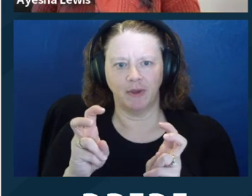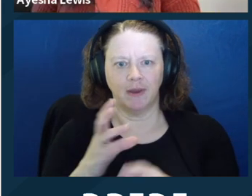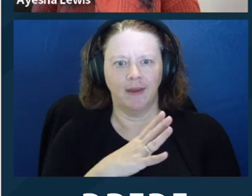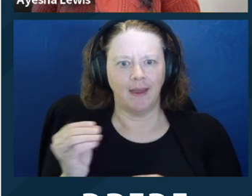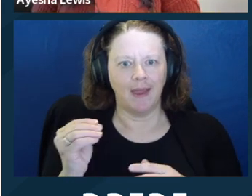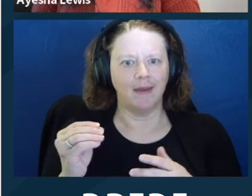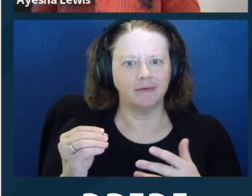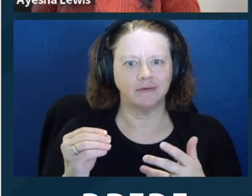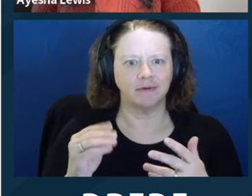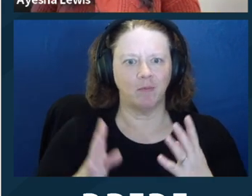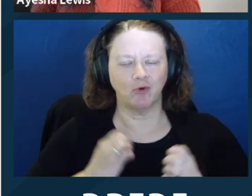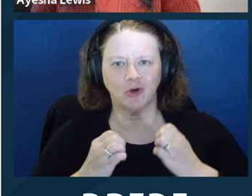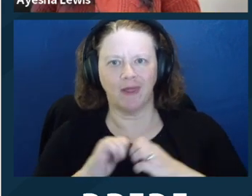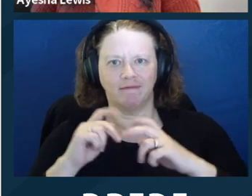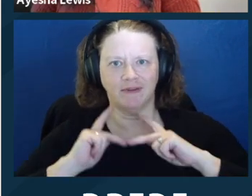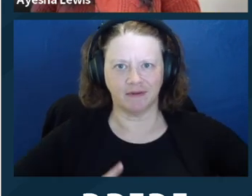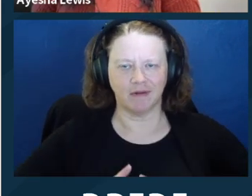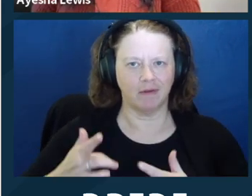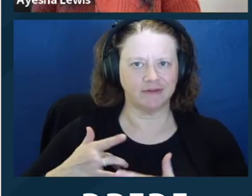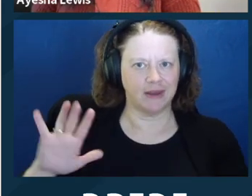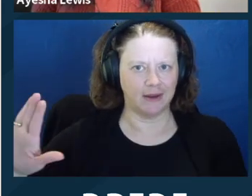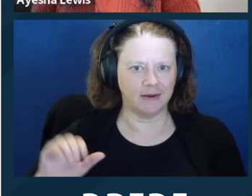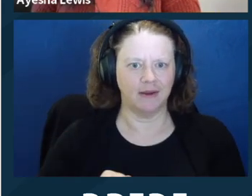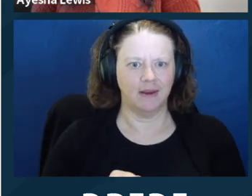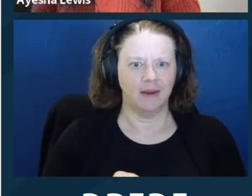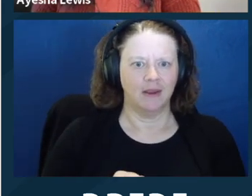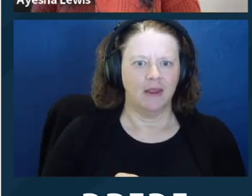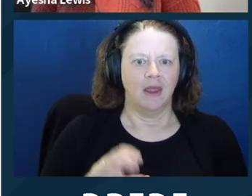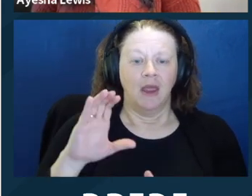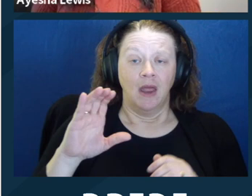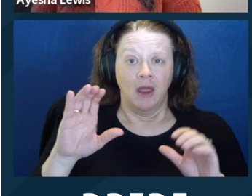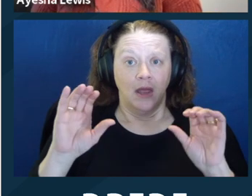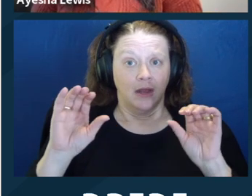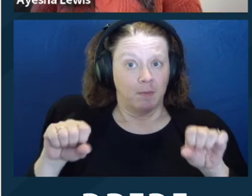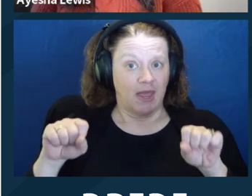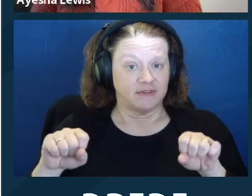of litigation. I mean, I'm sure we all know attorneys who are transactional attorneys,